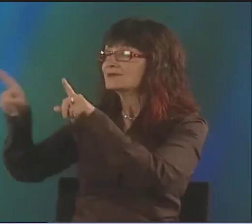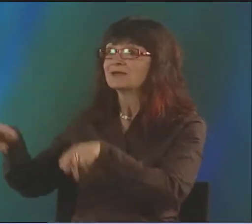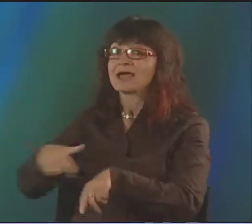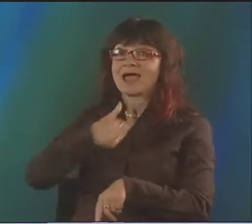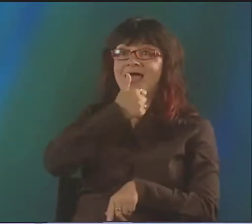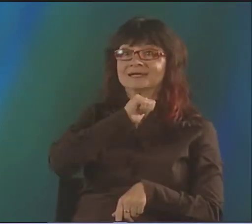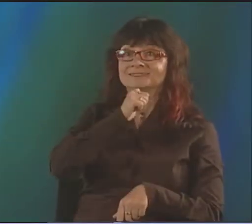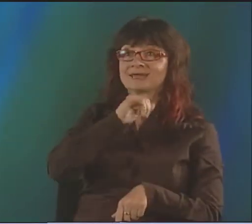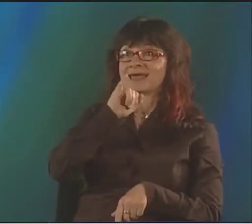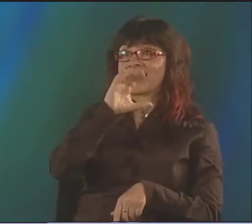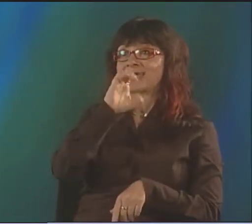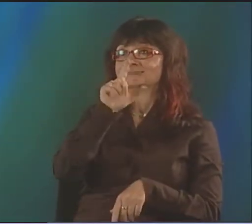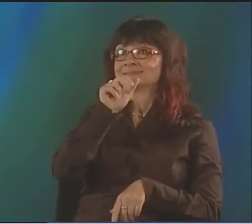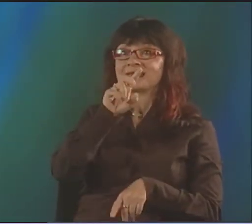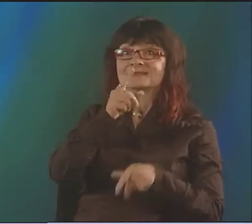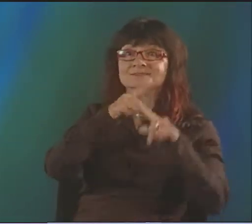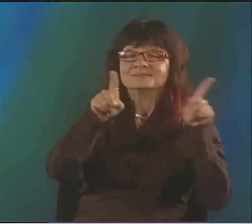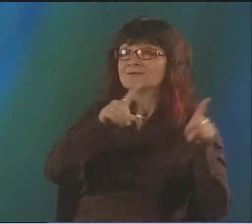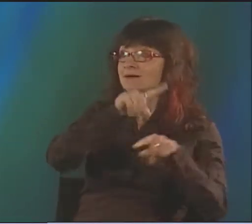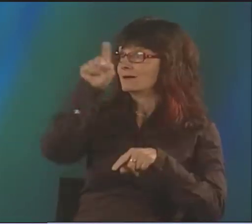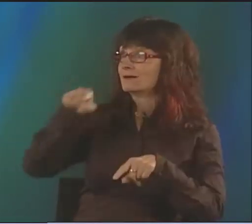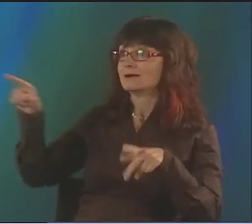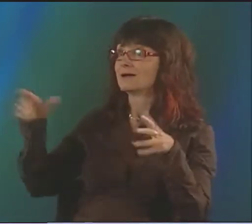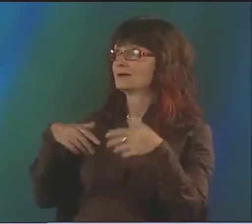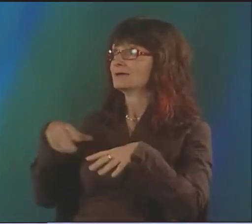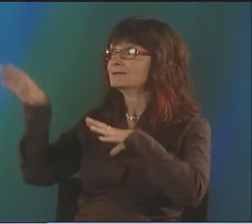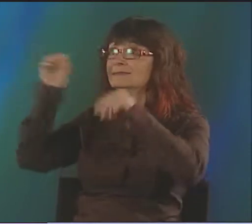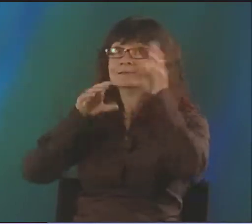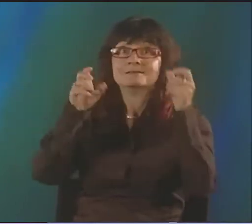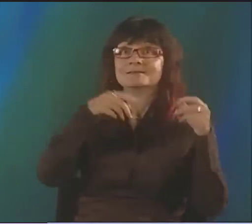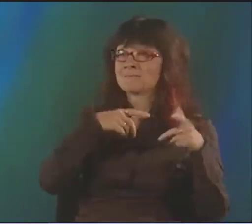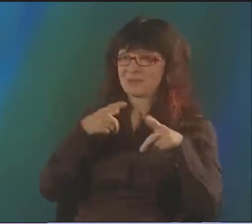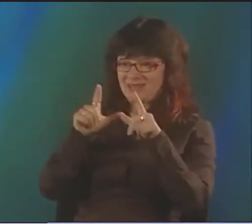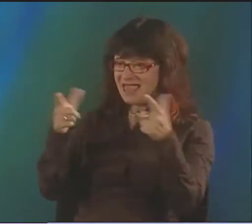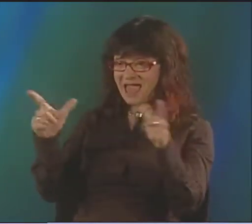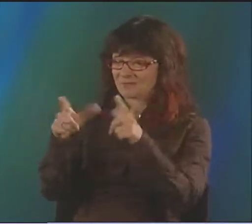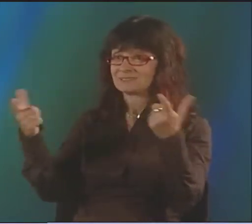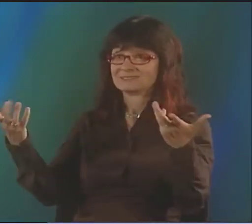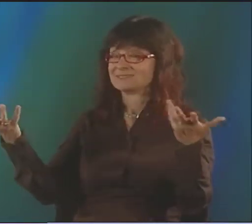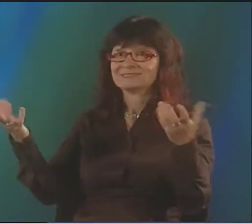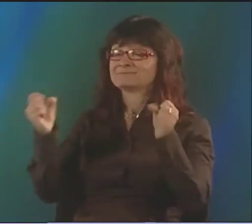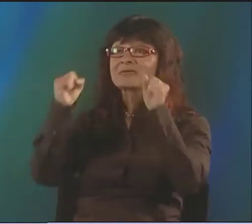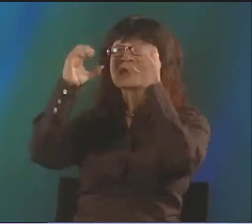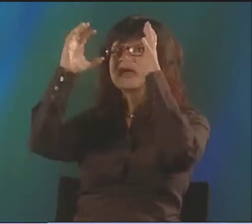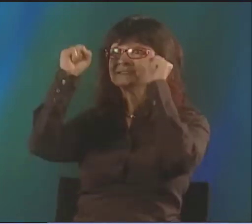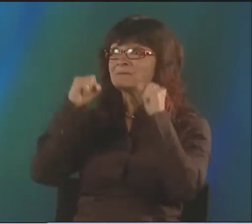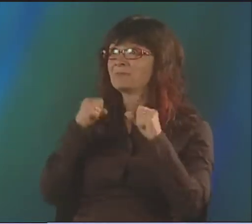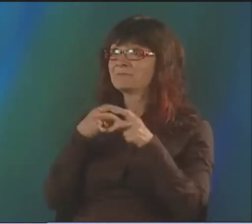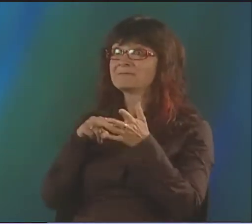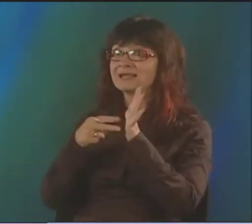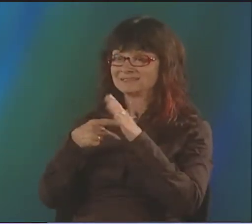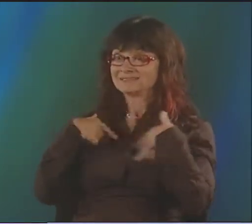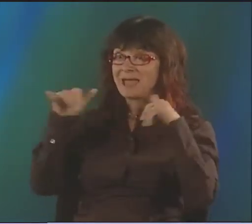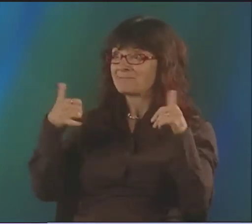OR ICELANDIC SIGN LANGUAGE, LOOK AT ALL THE DIFFERENT COUNTRIES AND THE DIFFERENT SIGN LANGUAGES THEY HAVE, I REALIZE HOW INCREDIBLE THEY ARE